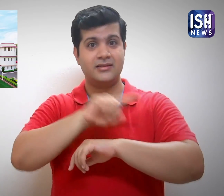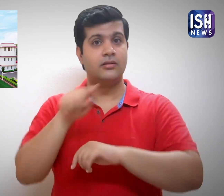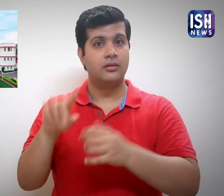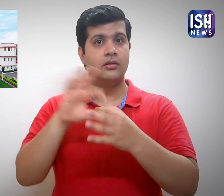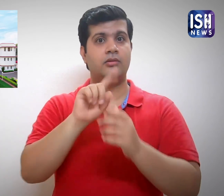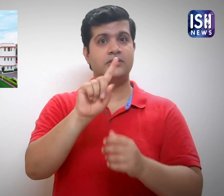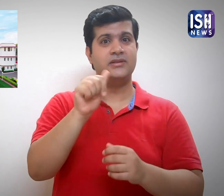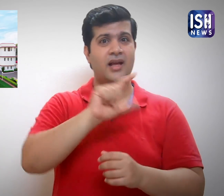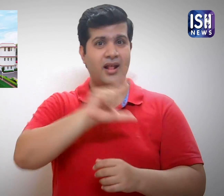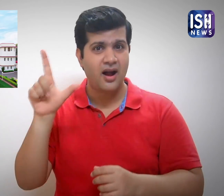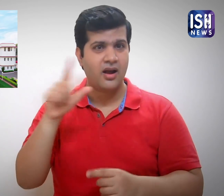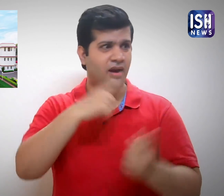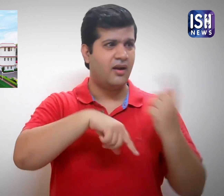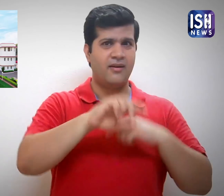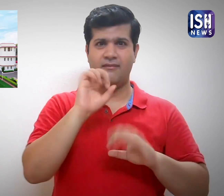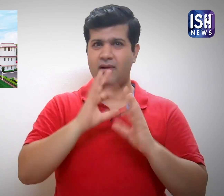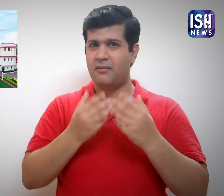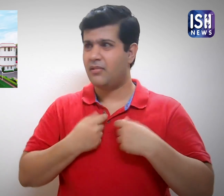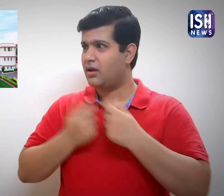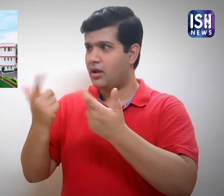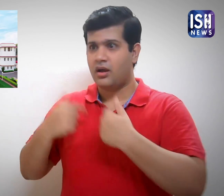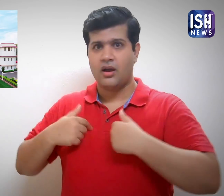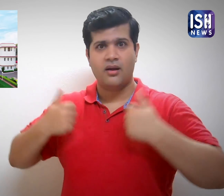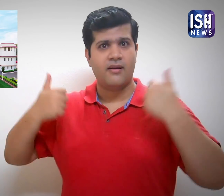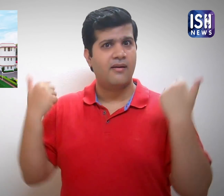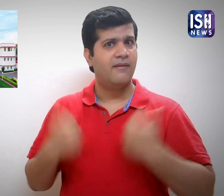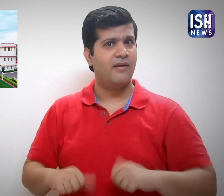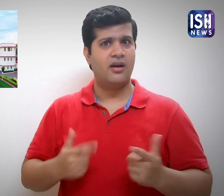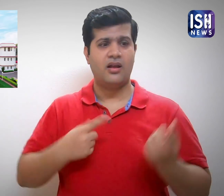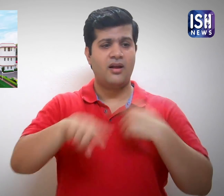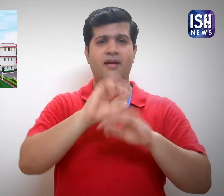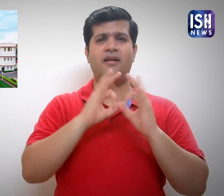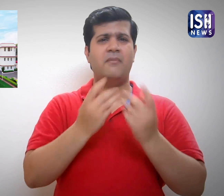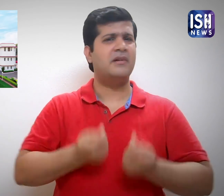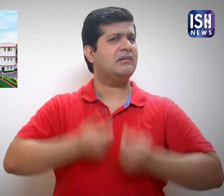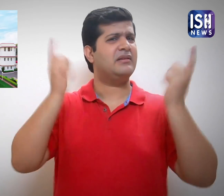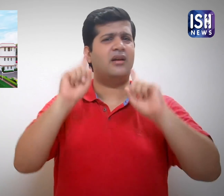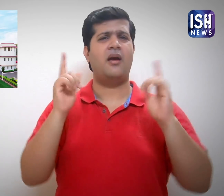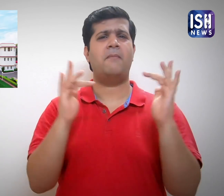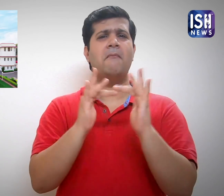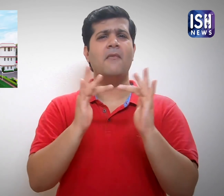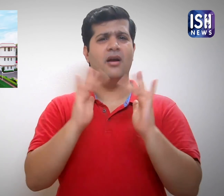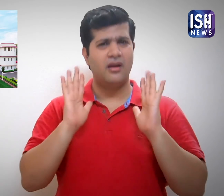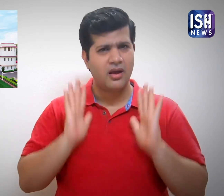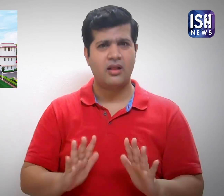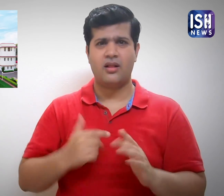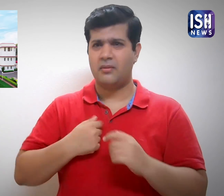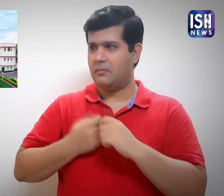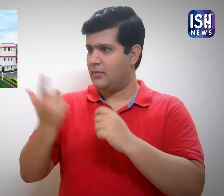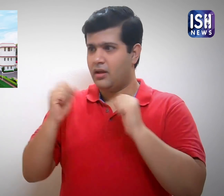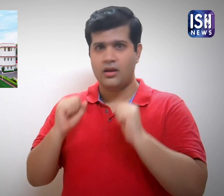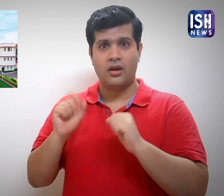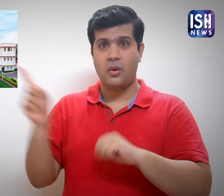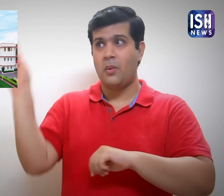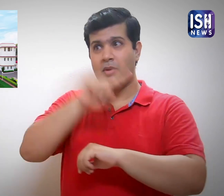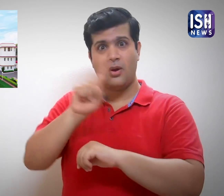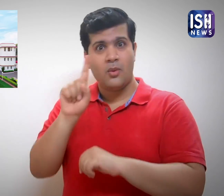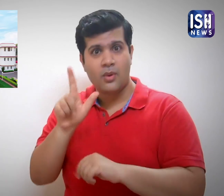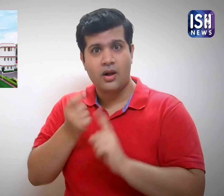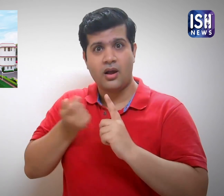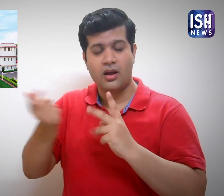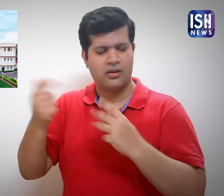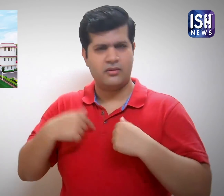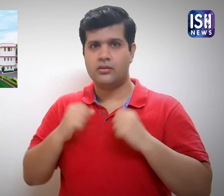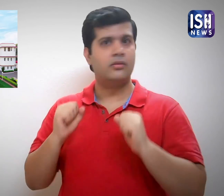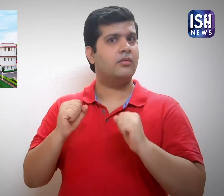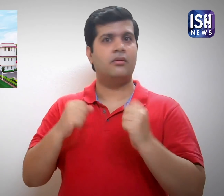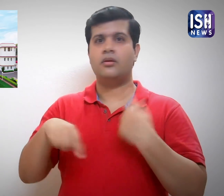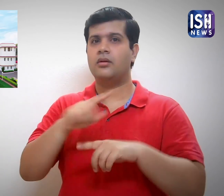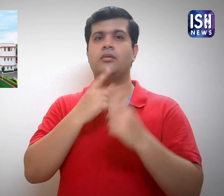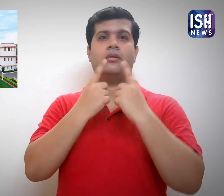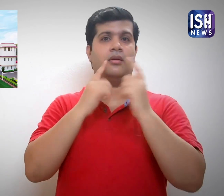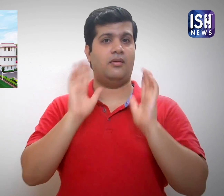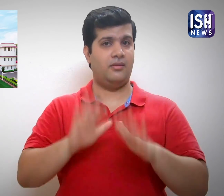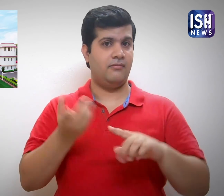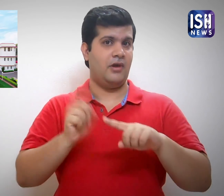The middle class family were unable to pay the hospital bill for Rs 1 lakh a day.